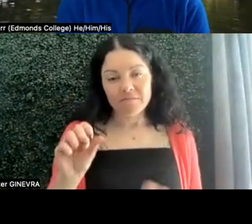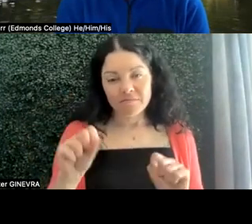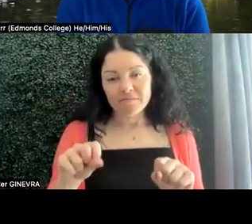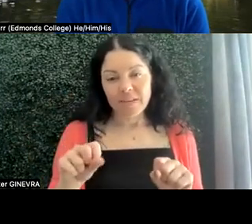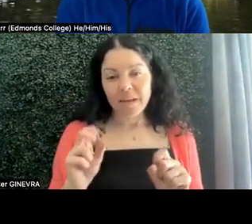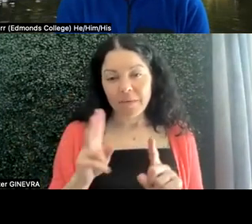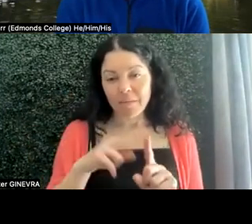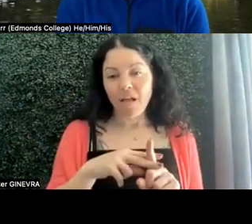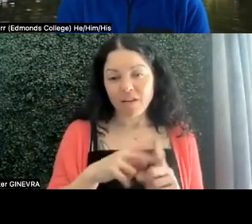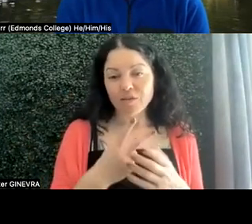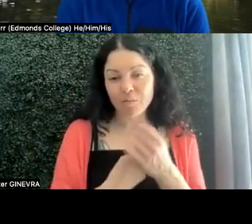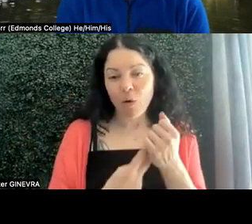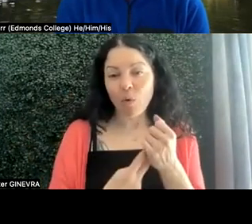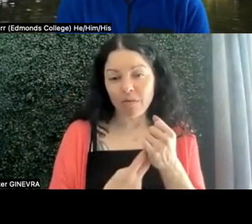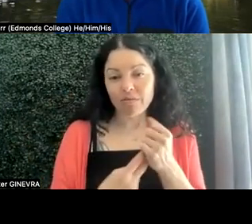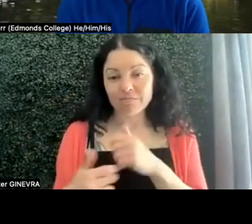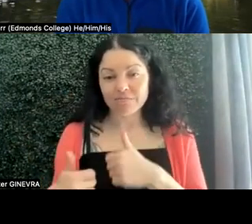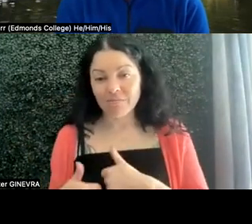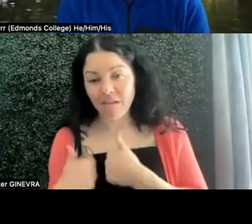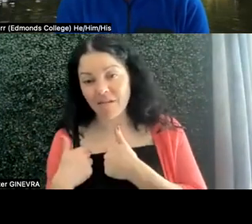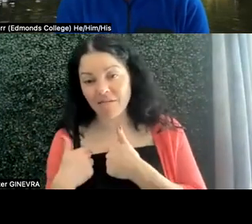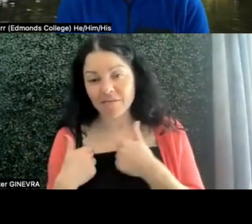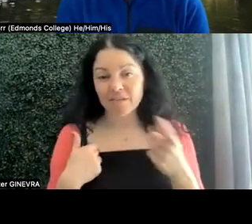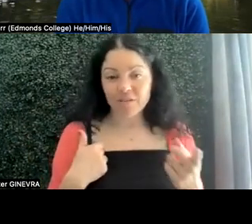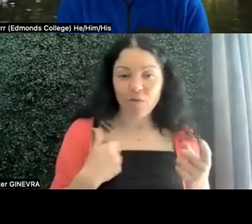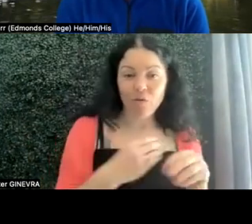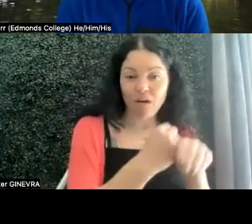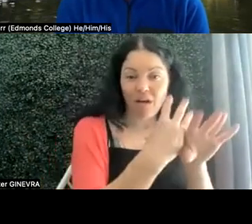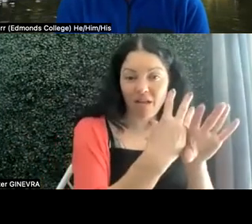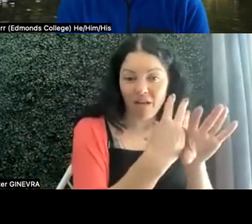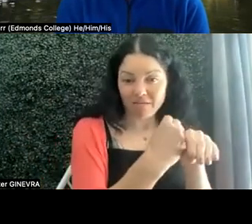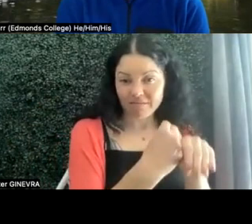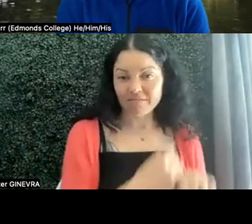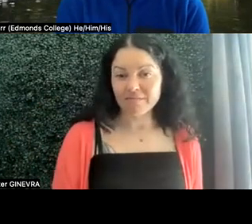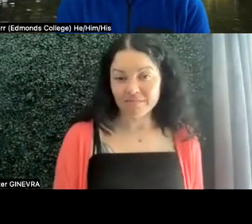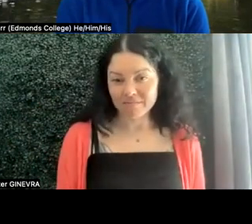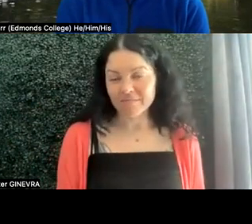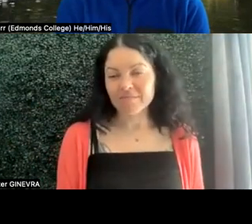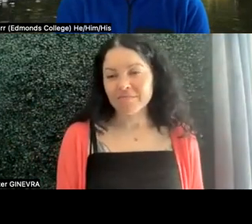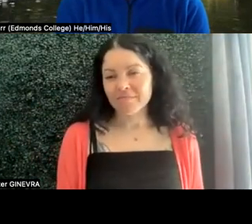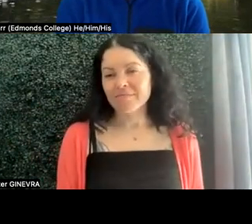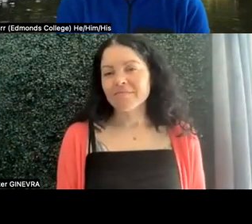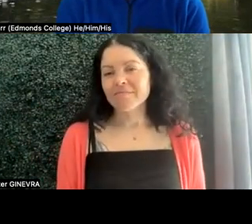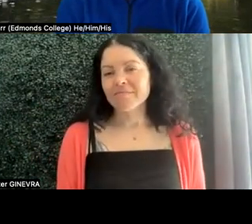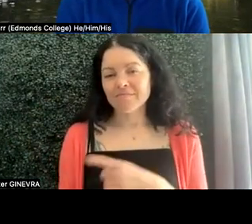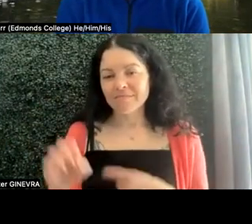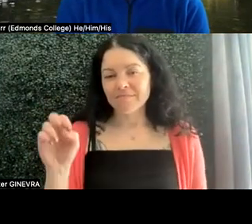can be applied to both modalities. Yeah. I think that there can be a lot of variety,